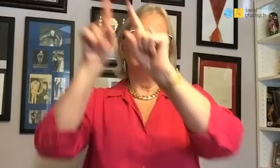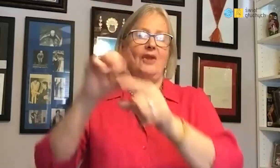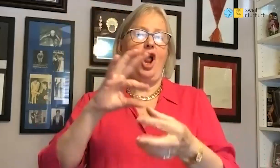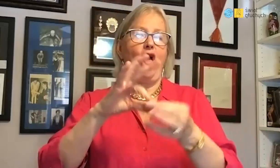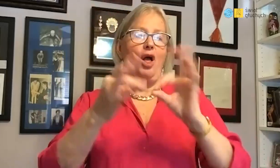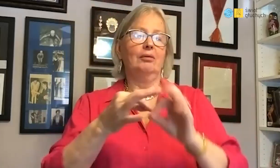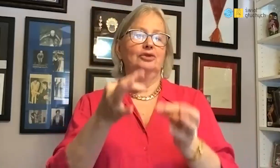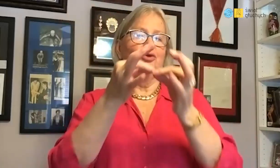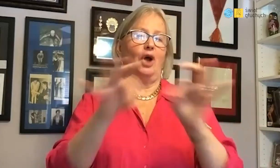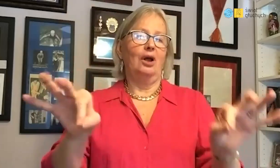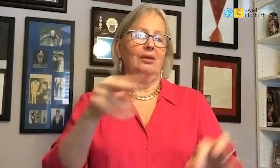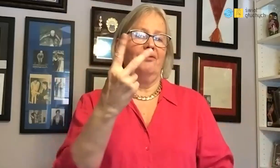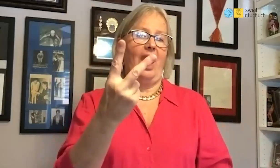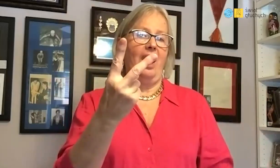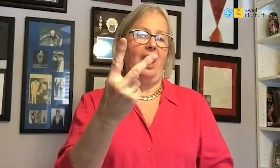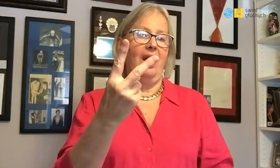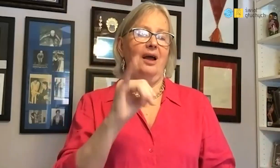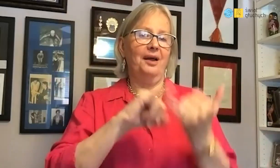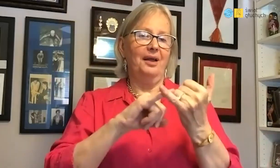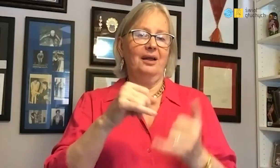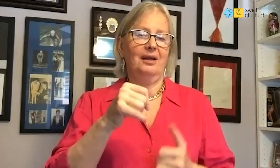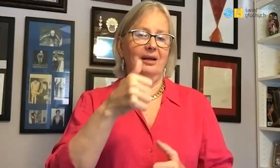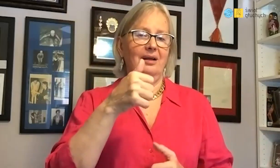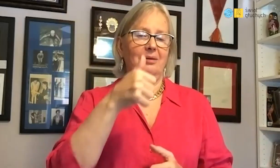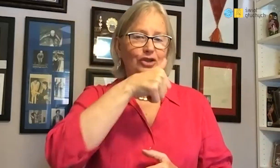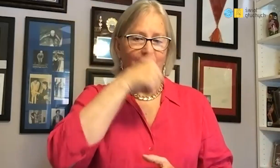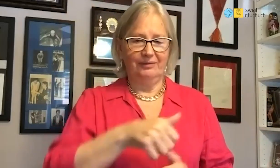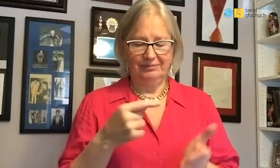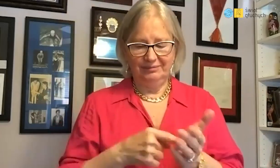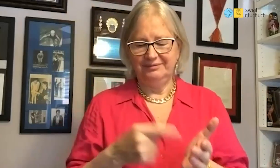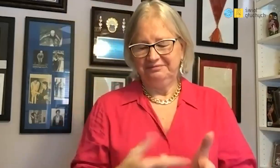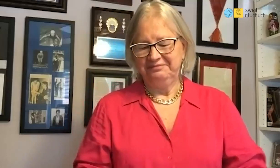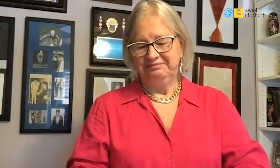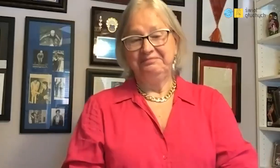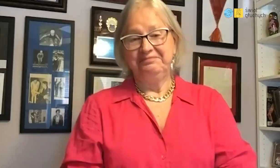and at the next Olympics I won 2 gold medals and 1 bronze,